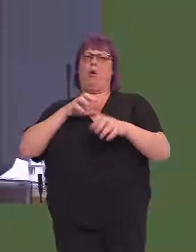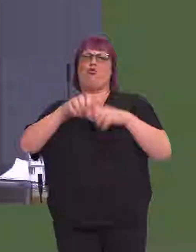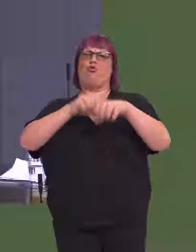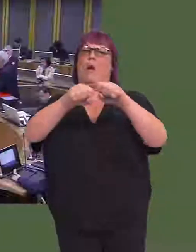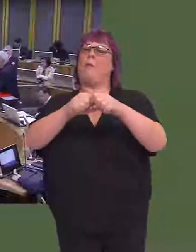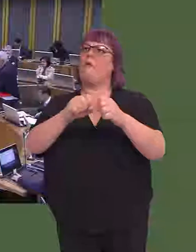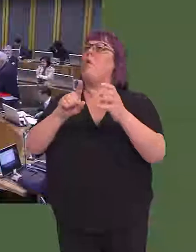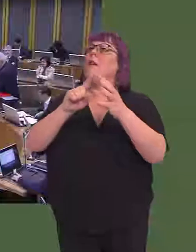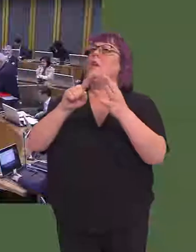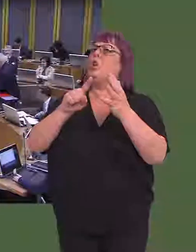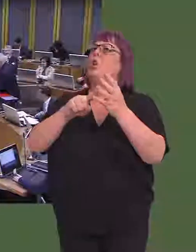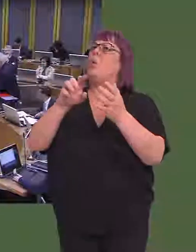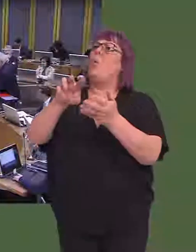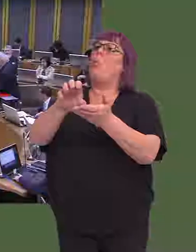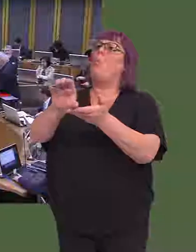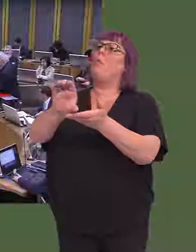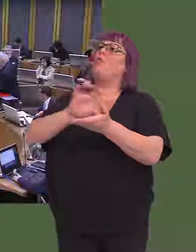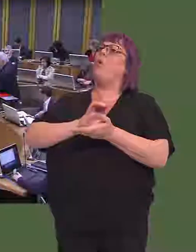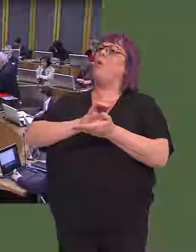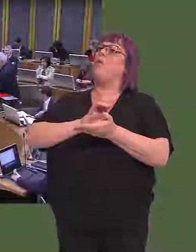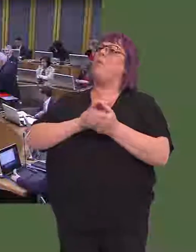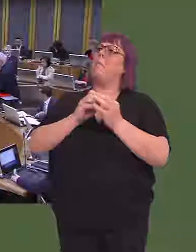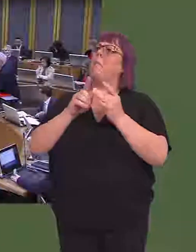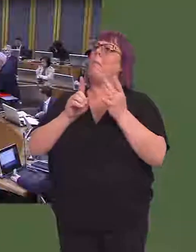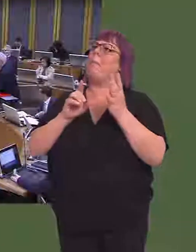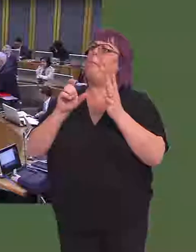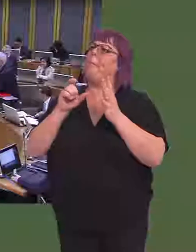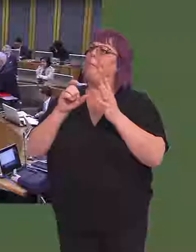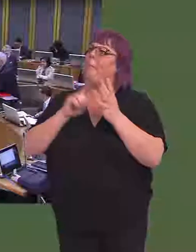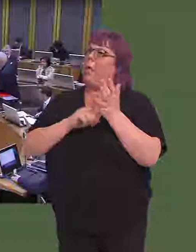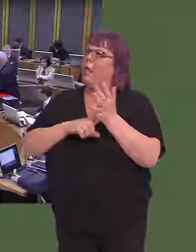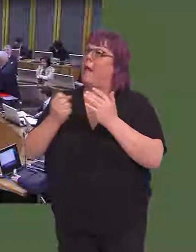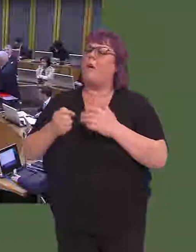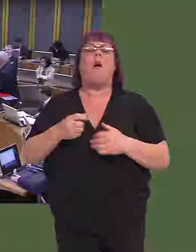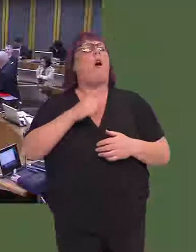Carwyn Jones AM: I think that was the case, but the agreement that we have reached now with the UK Government has avoided that.